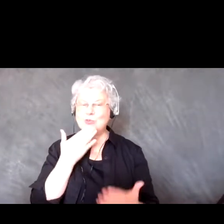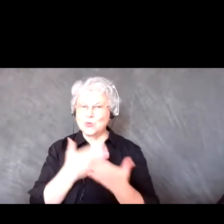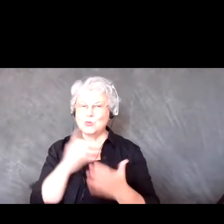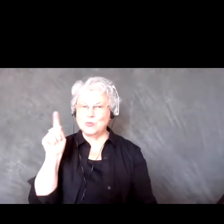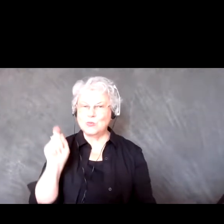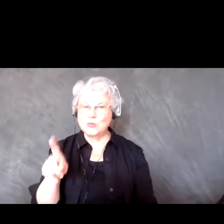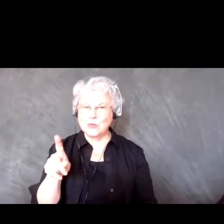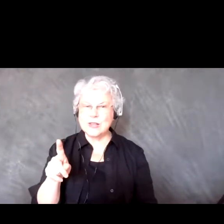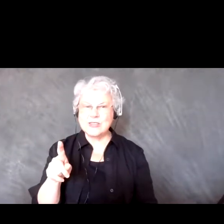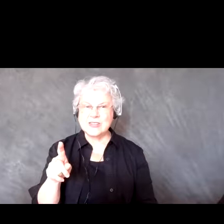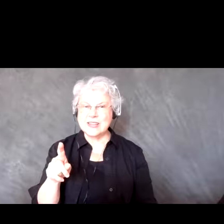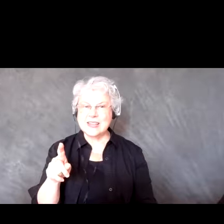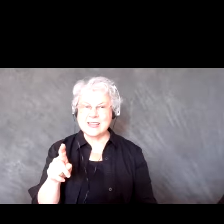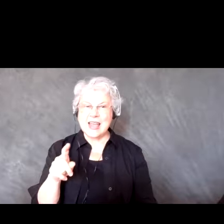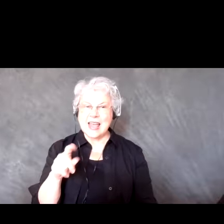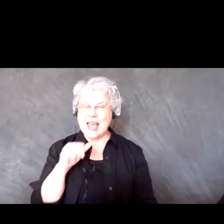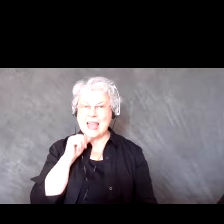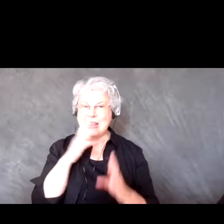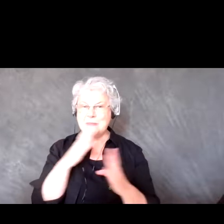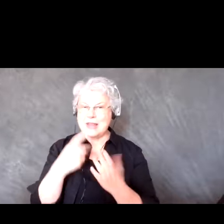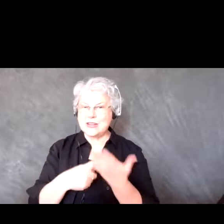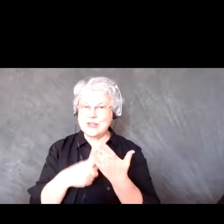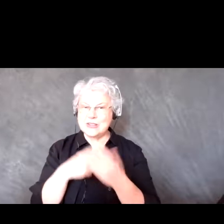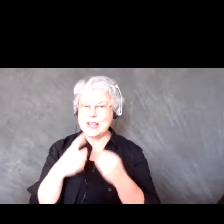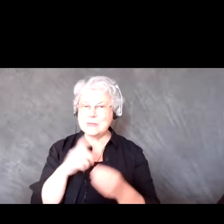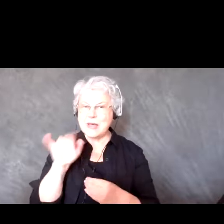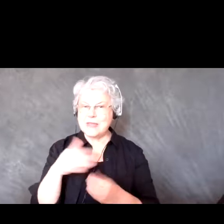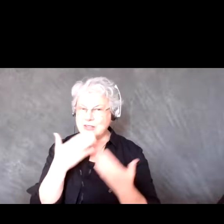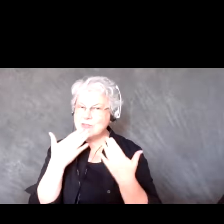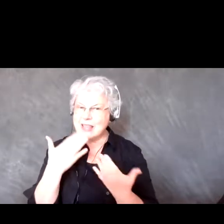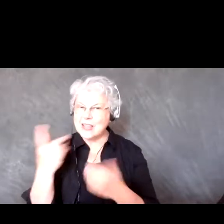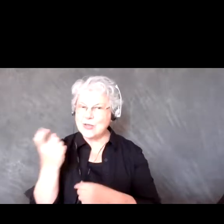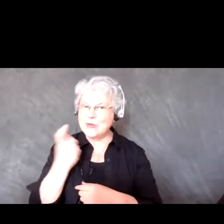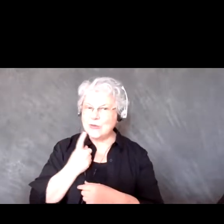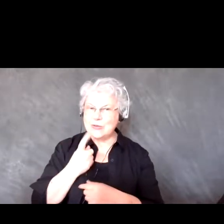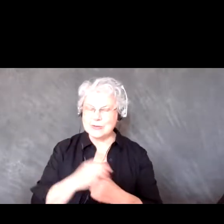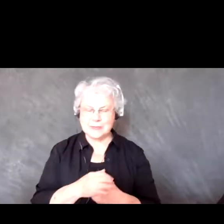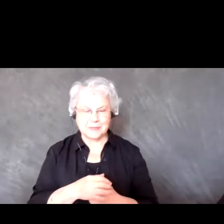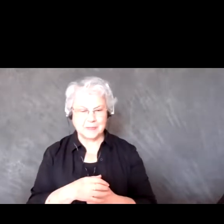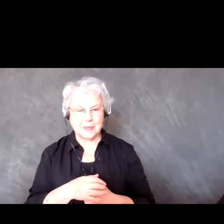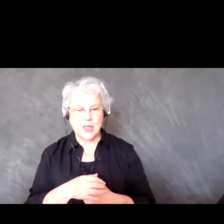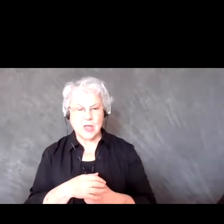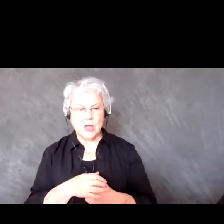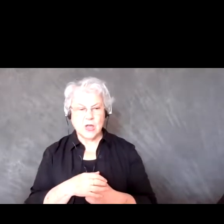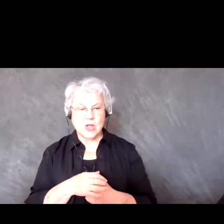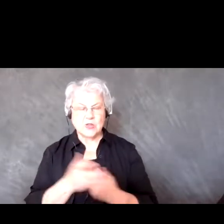totally wouldn't have covered that. Yeah, so working with people with technical